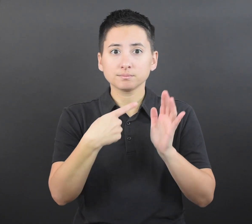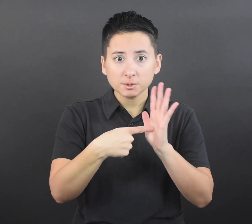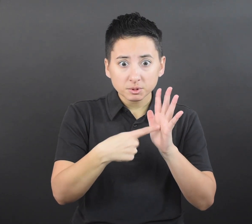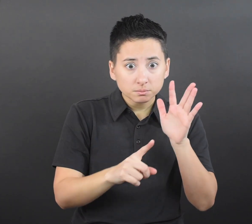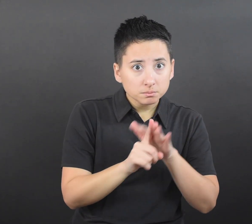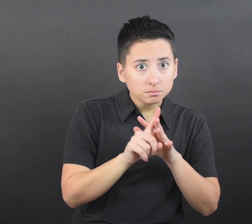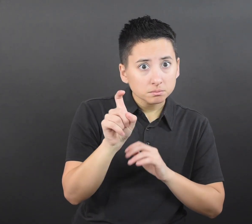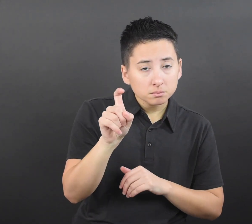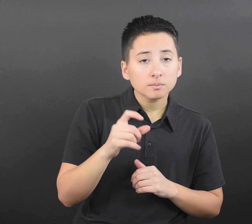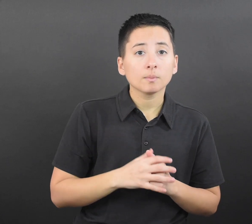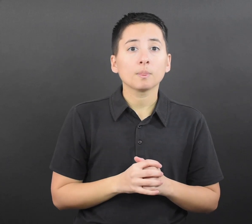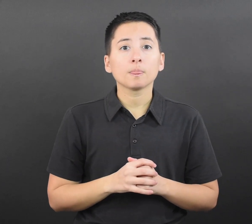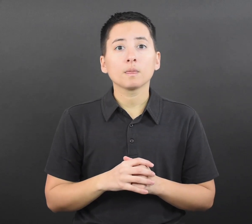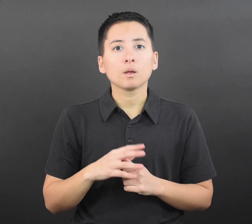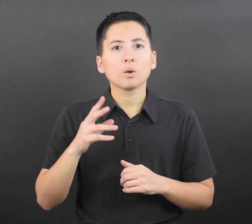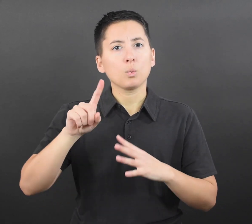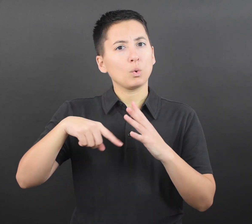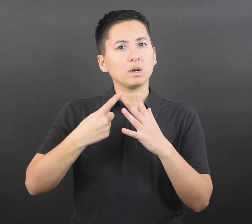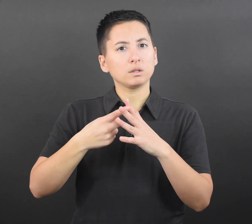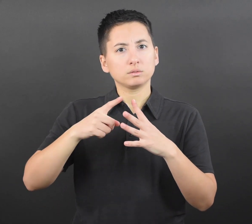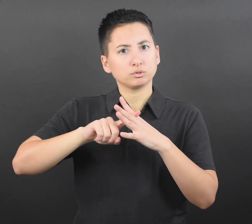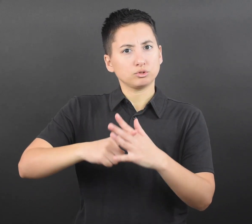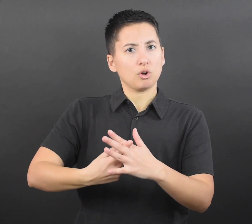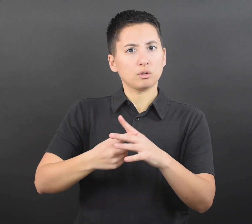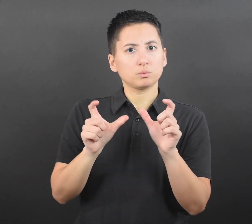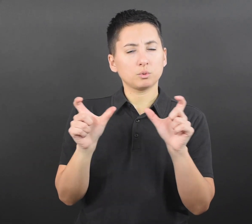from the date of their last close contact with someone